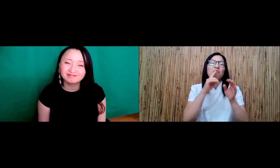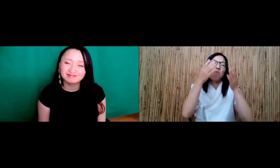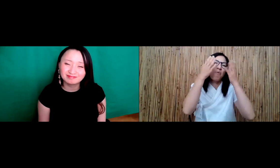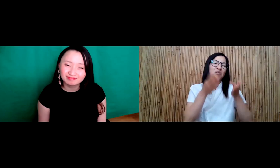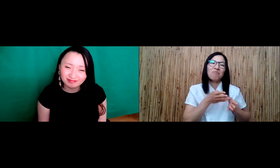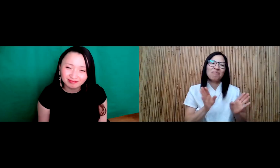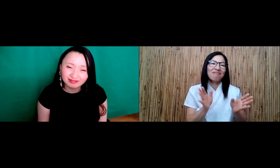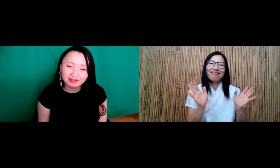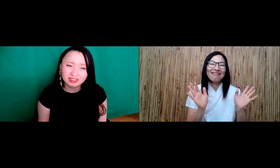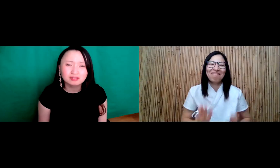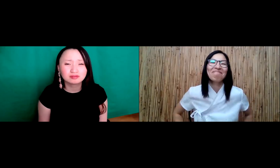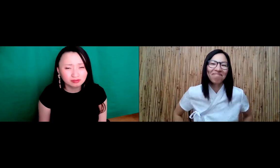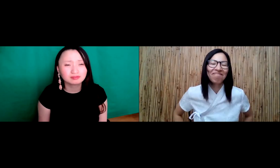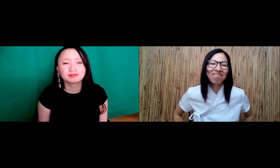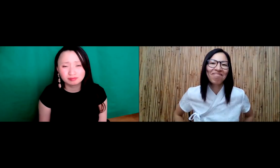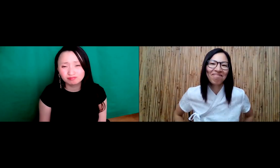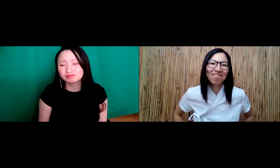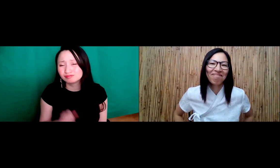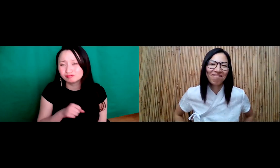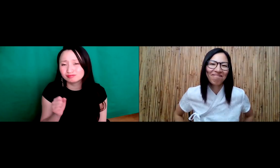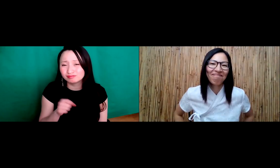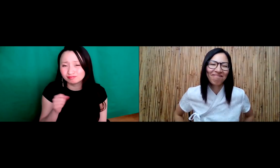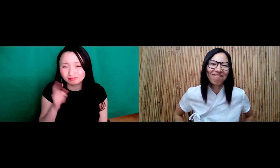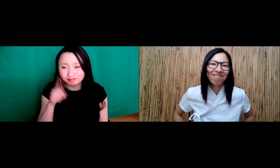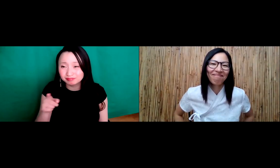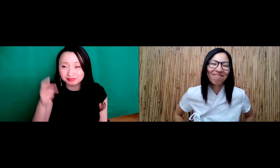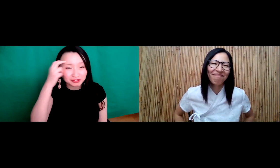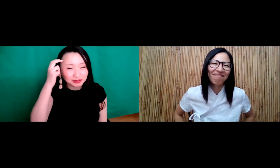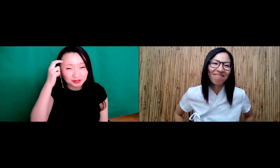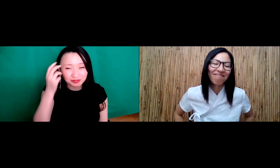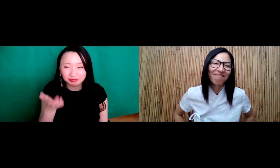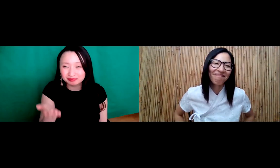doesn't put off a great scent but again just keeping an open mind and an open heart.